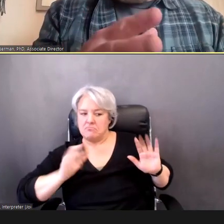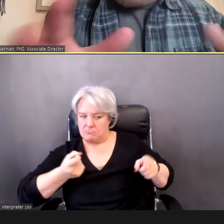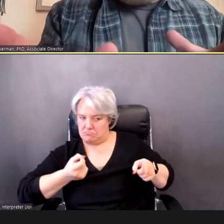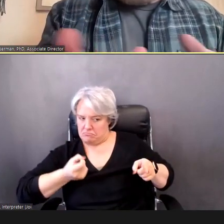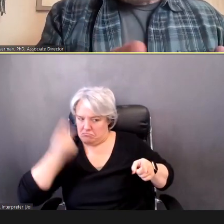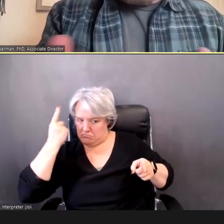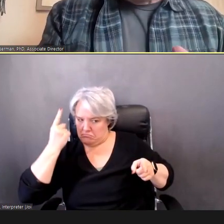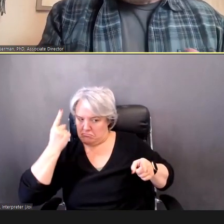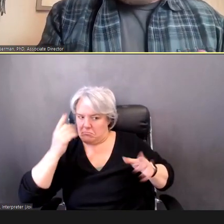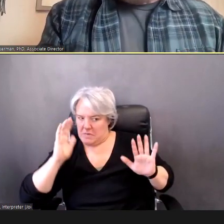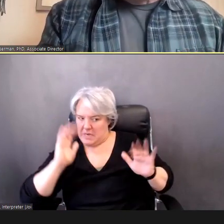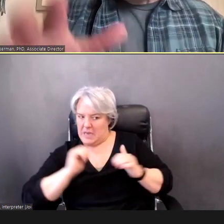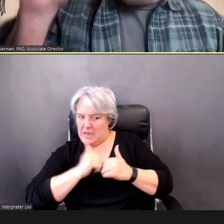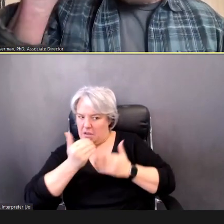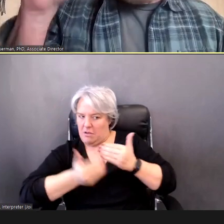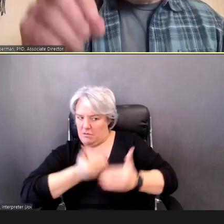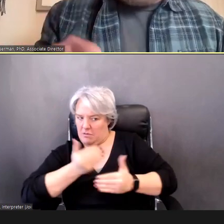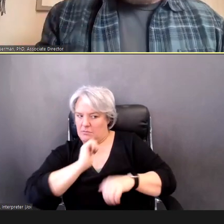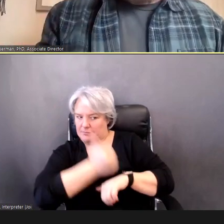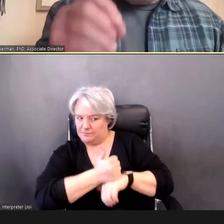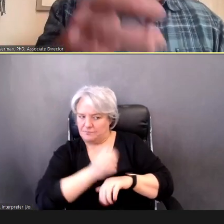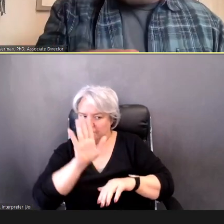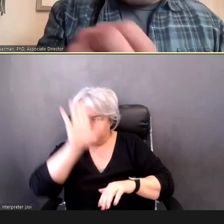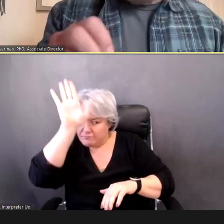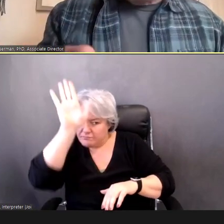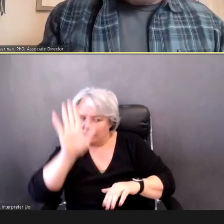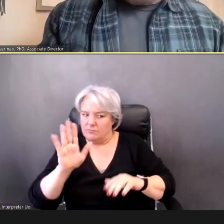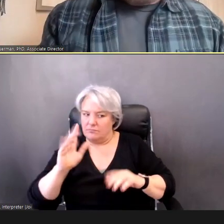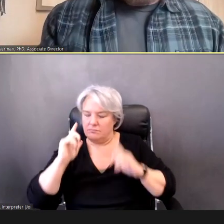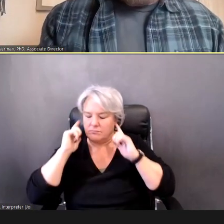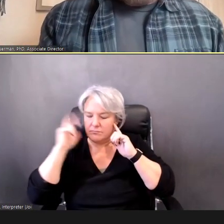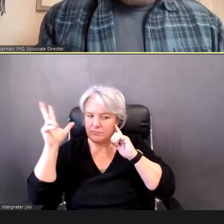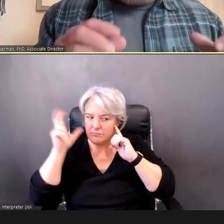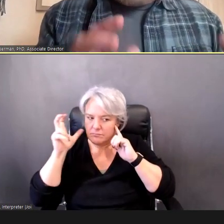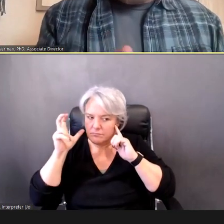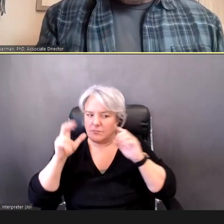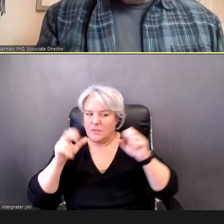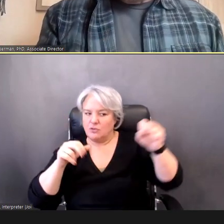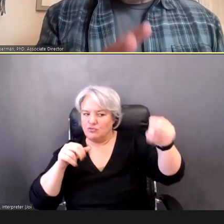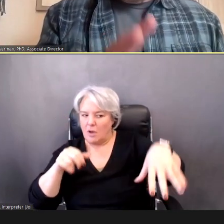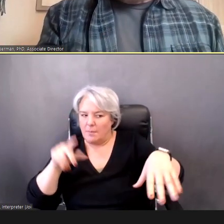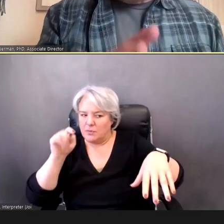their hand or dropping a toy, and now this is the screening process, Dr.